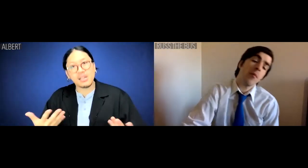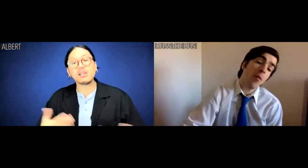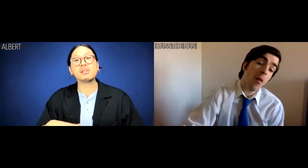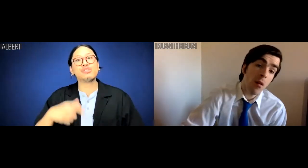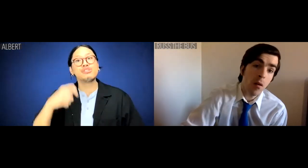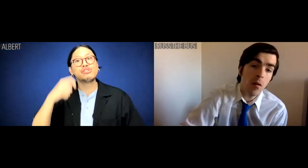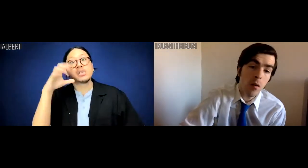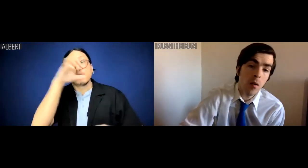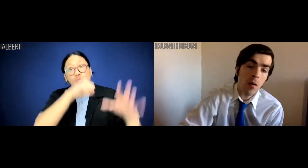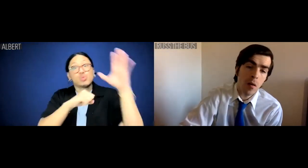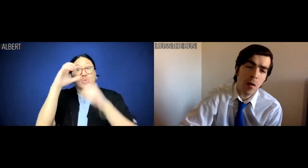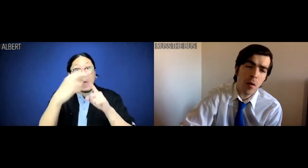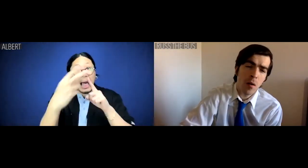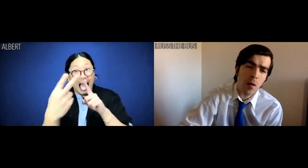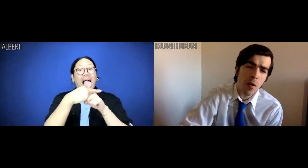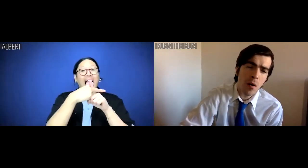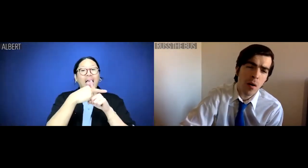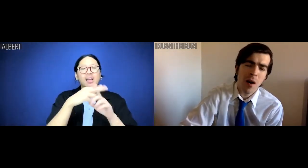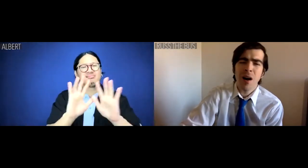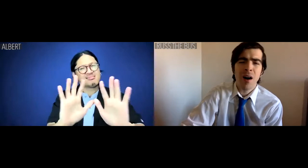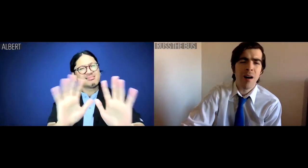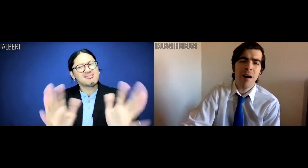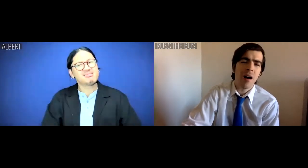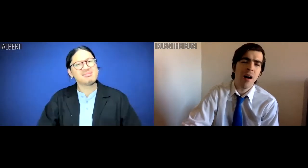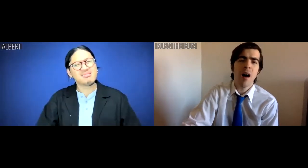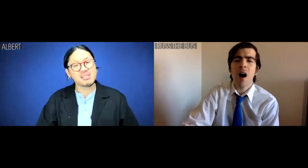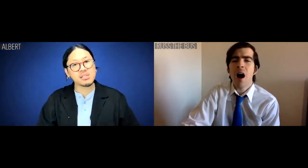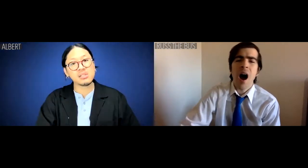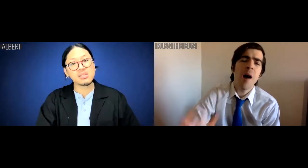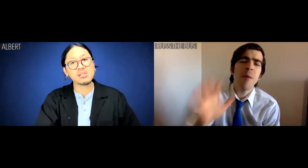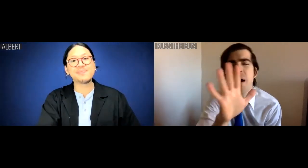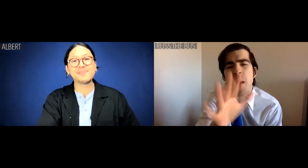It doesn't mean you get to project your racial assumptions on me as though...